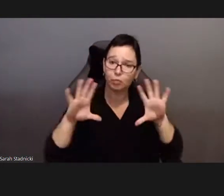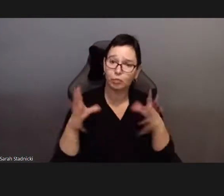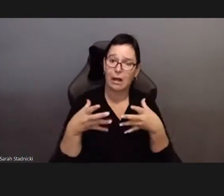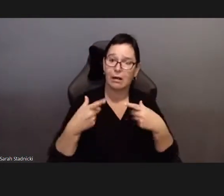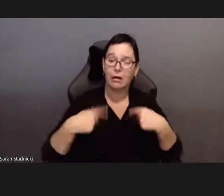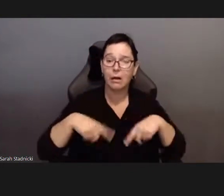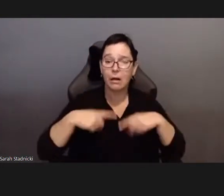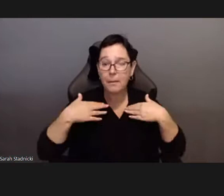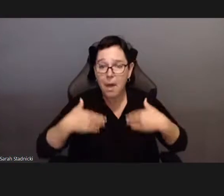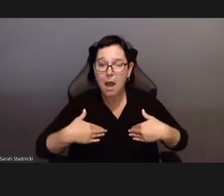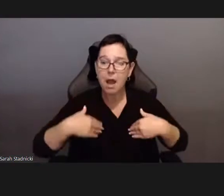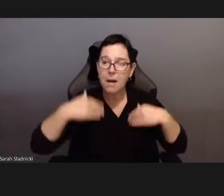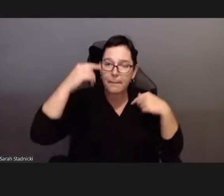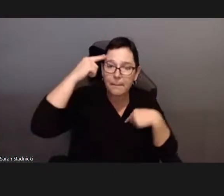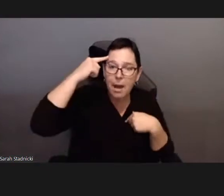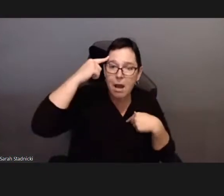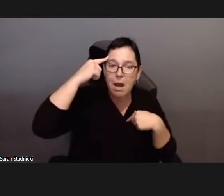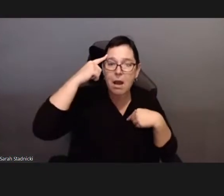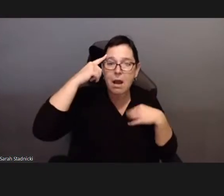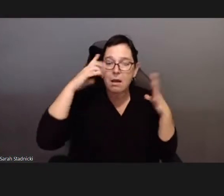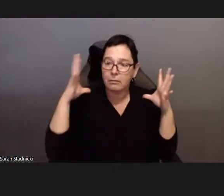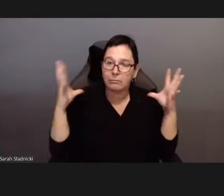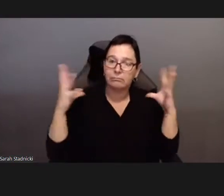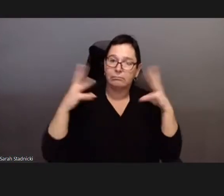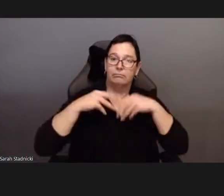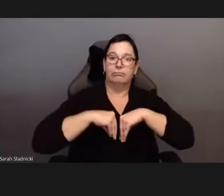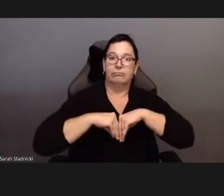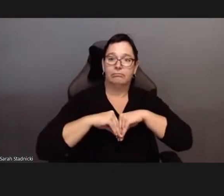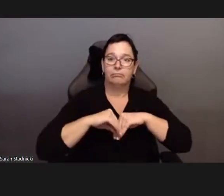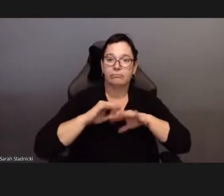We are also oriented to the affirmative and desirable trouble the disability